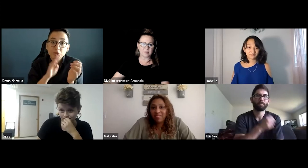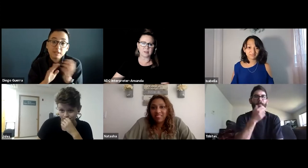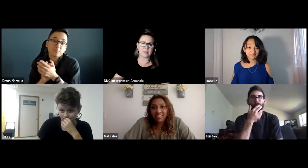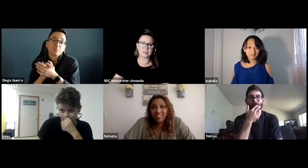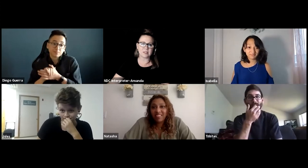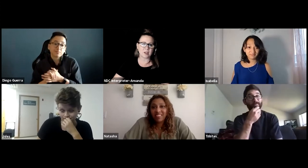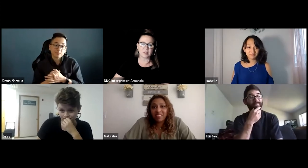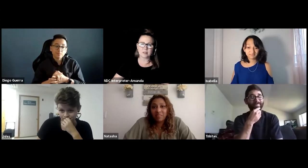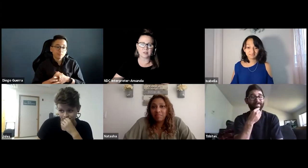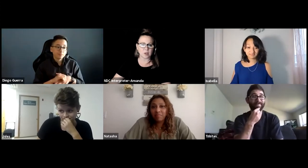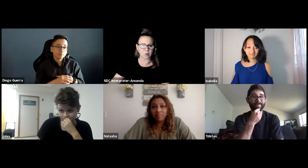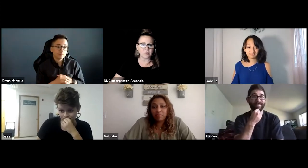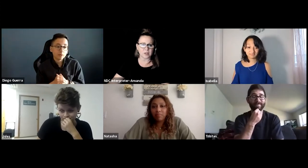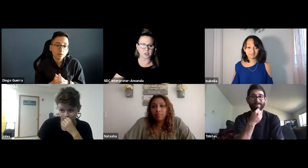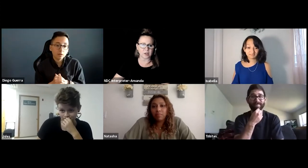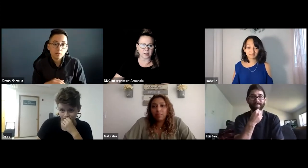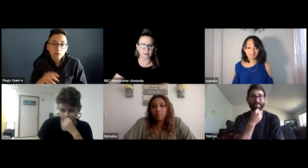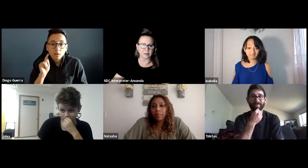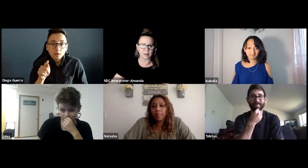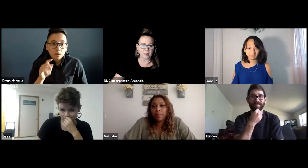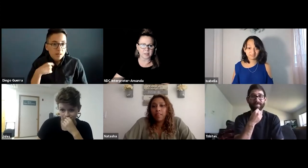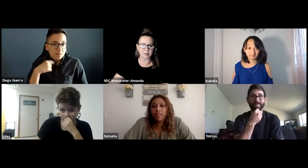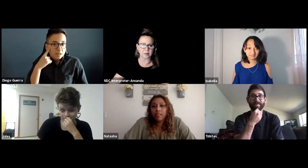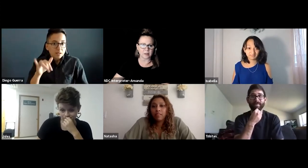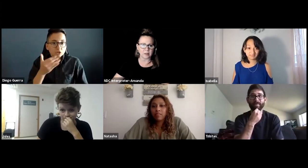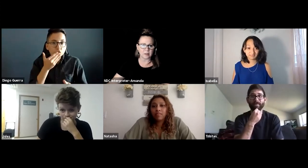This is Diego, that is so frustrating. Absolutely.